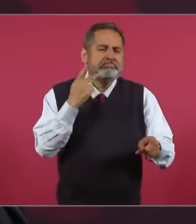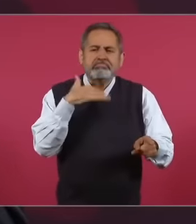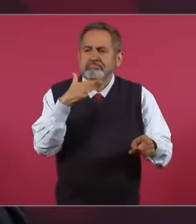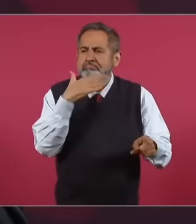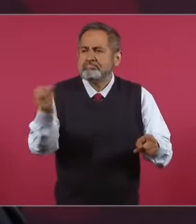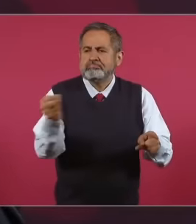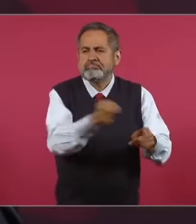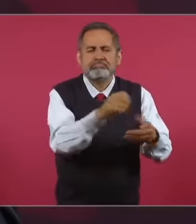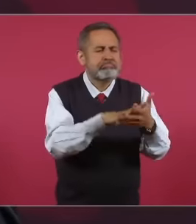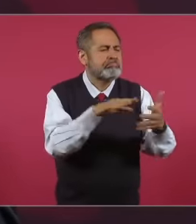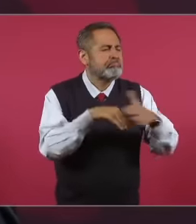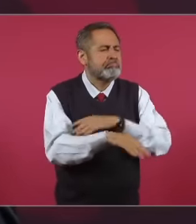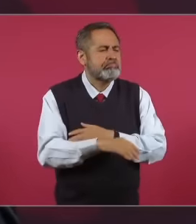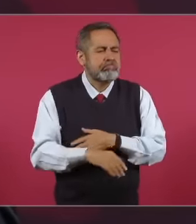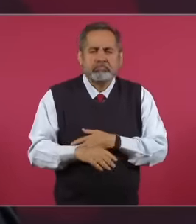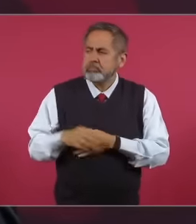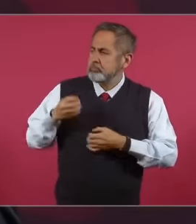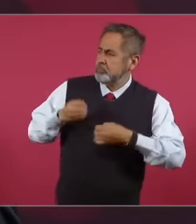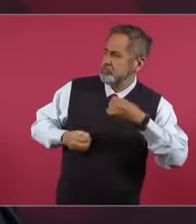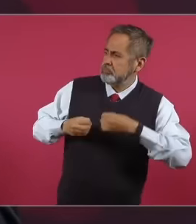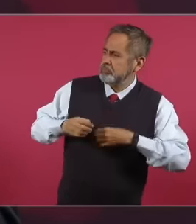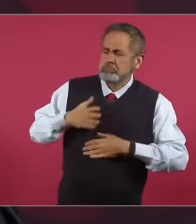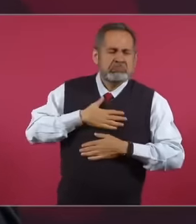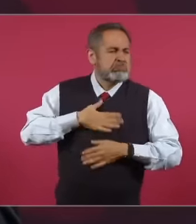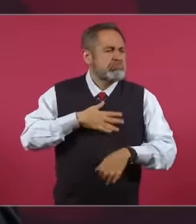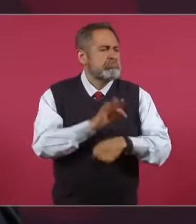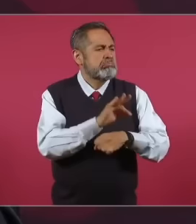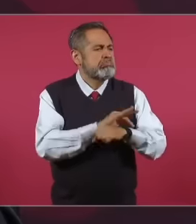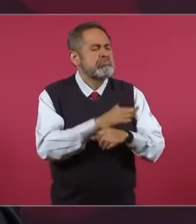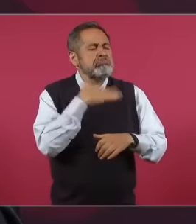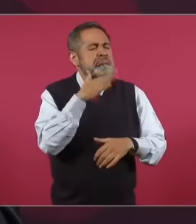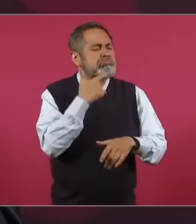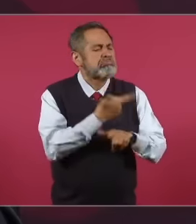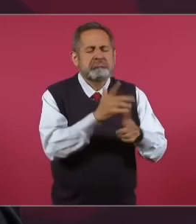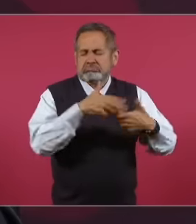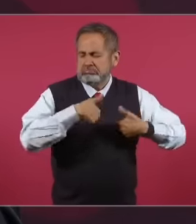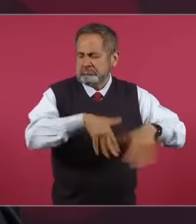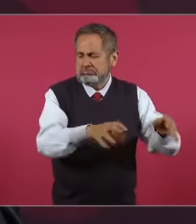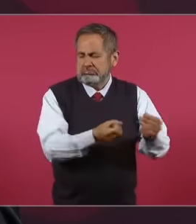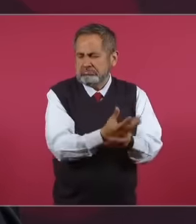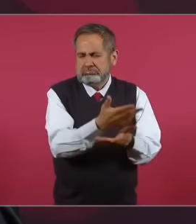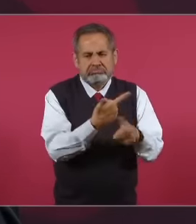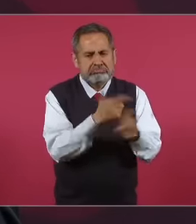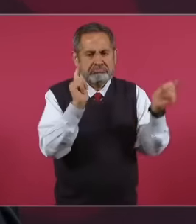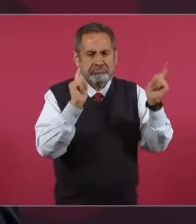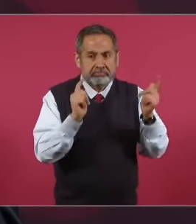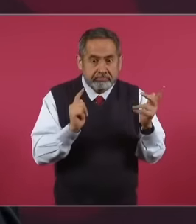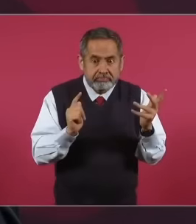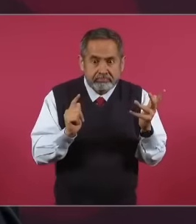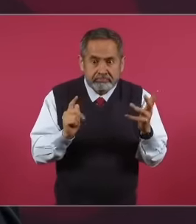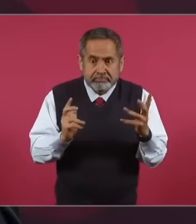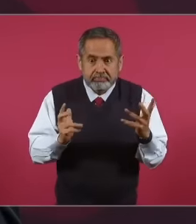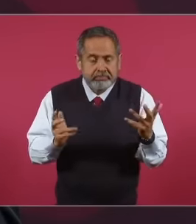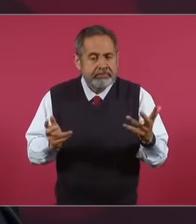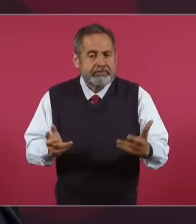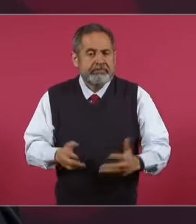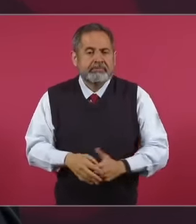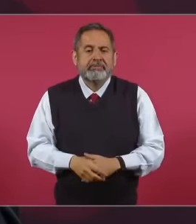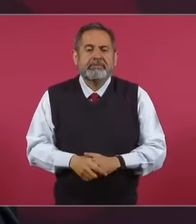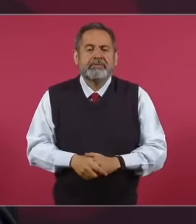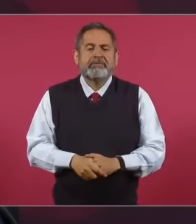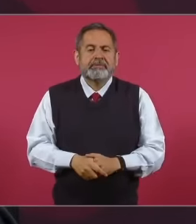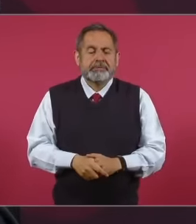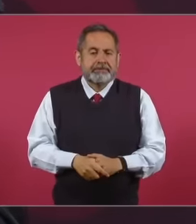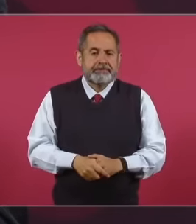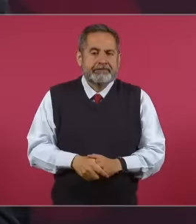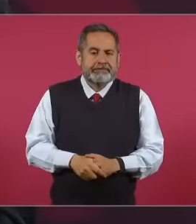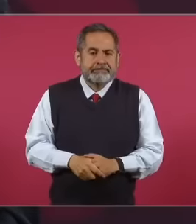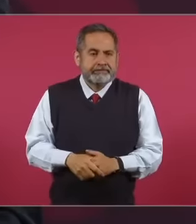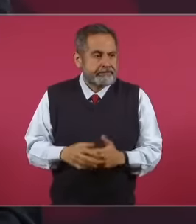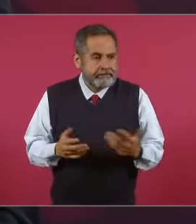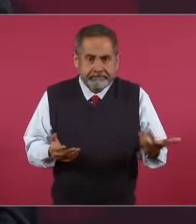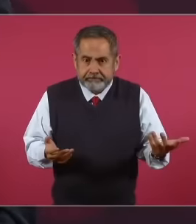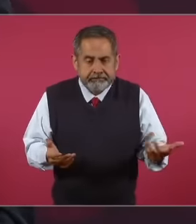if they have that